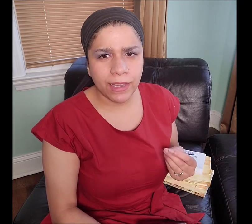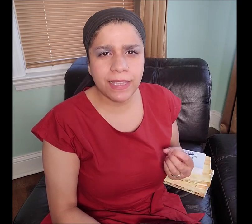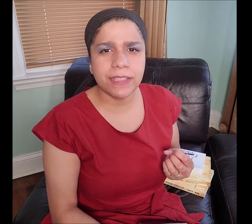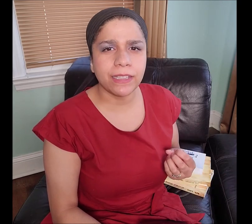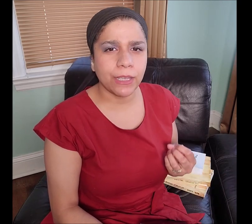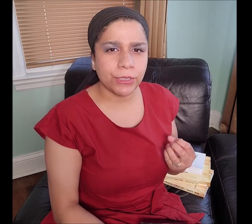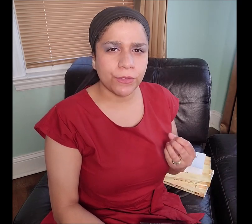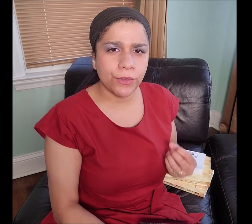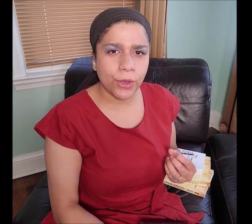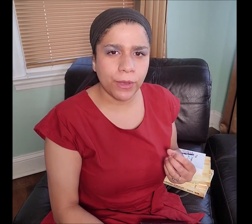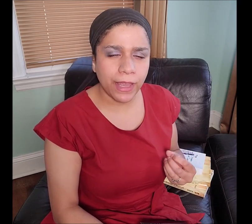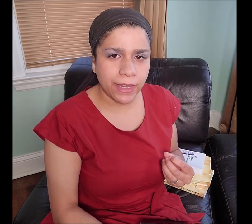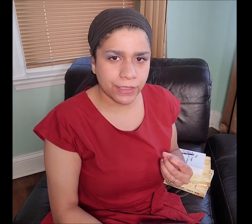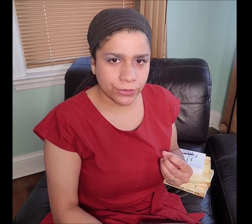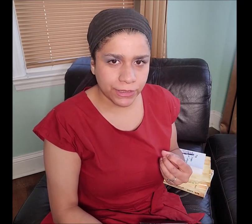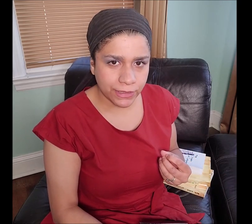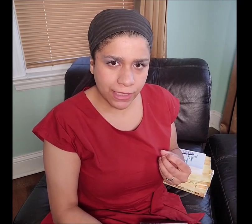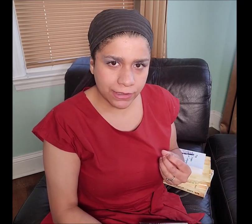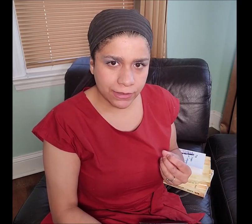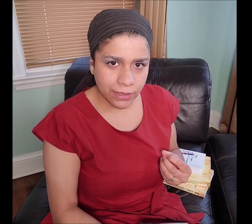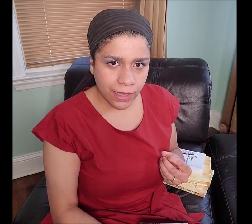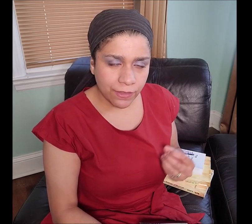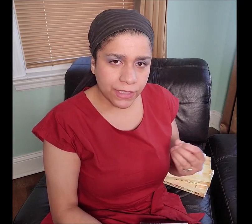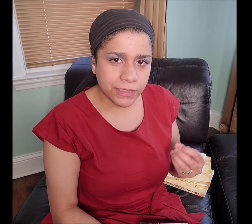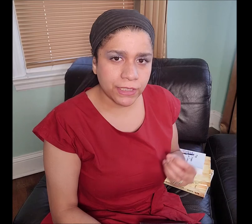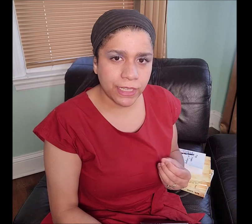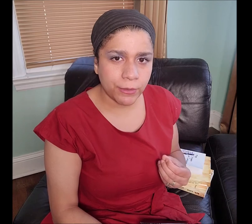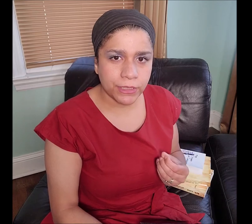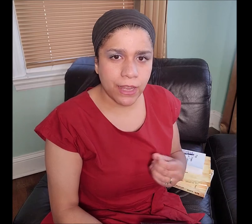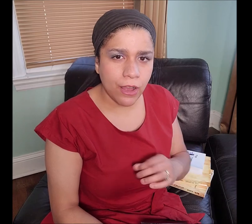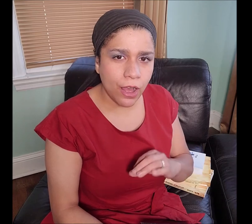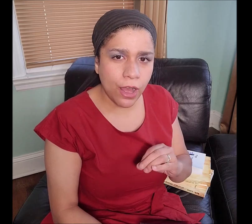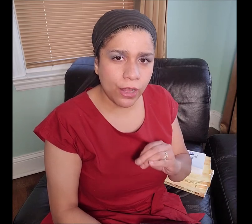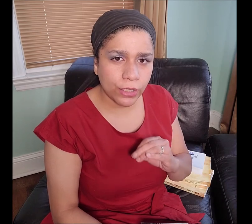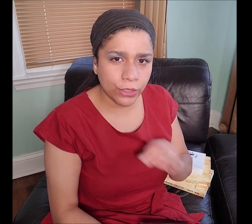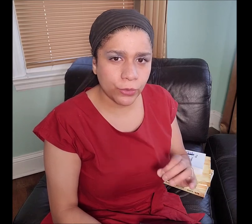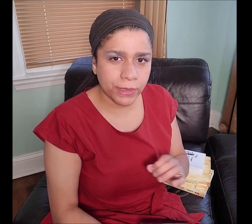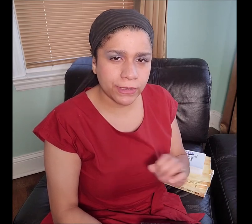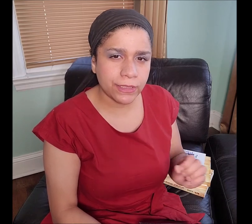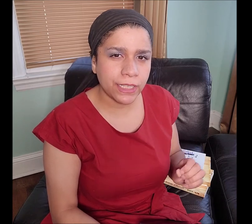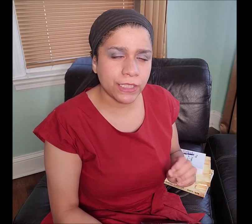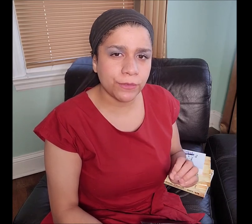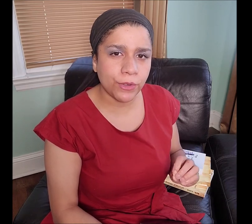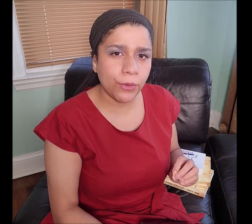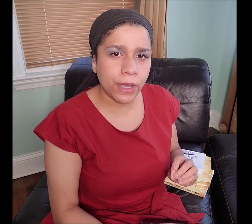It's the language of Noah and his three sons. This is the language that all humans in the days of Noah.